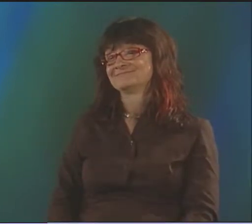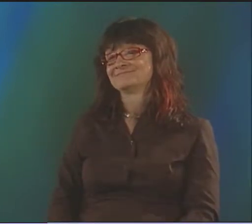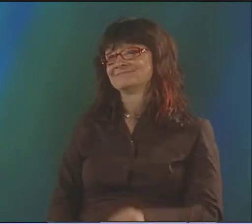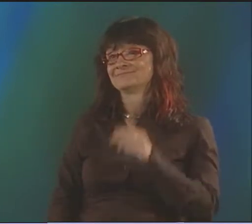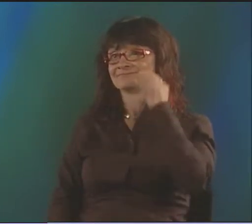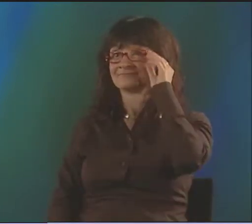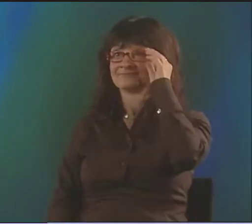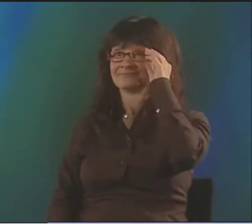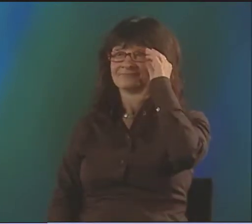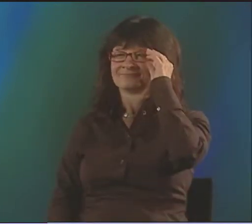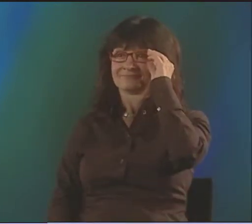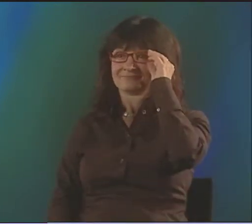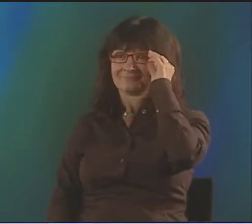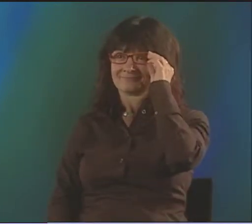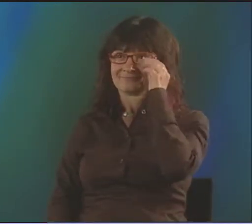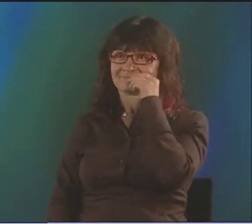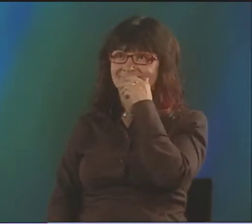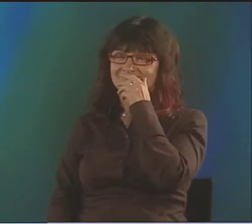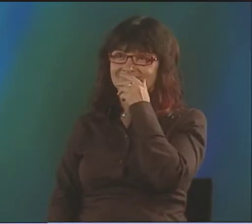BEING CREATED ALL OVER THE WORLD.